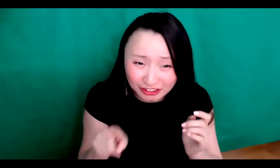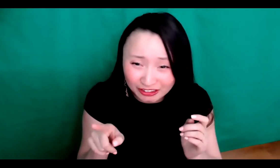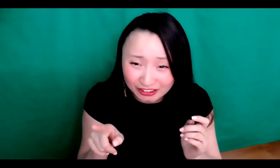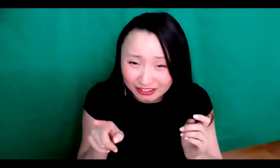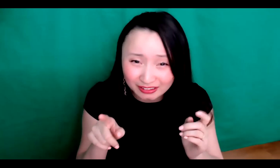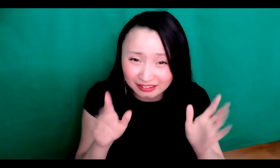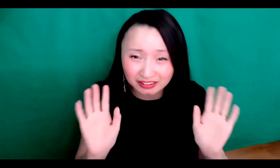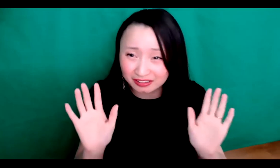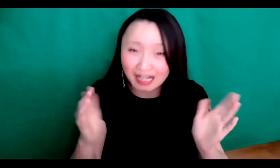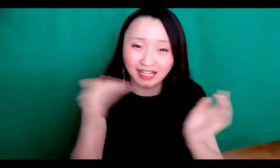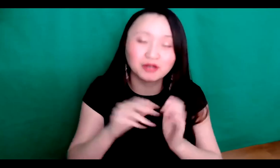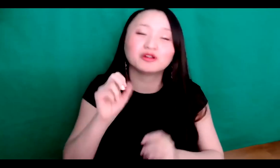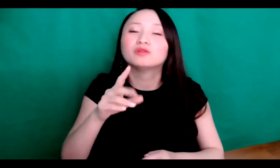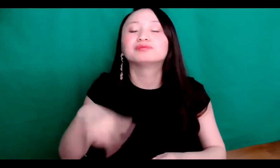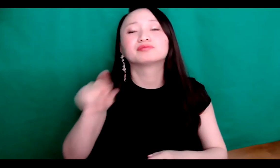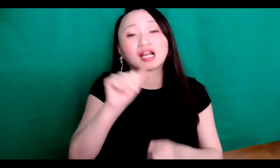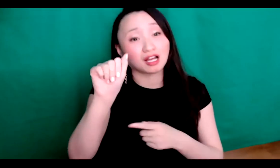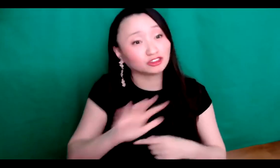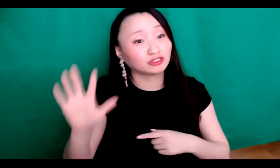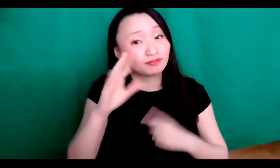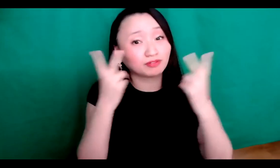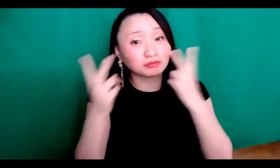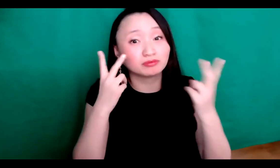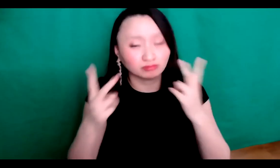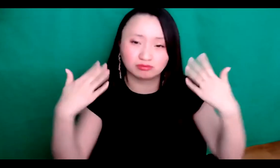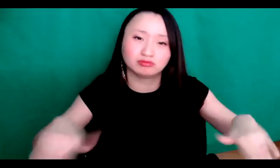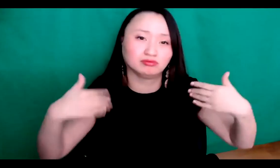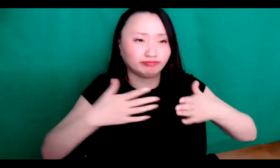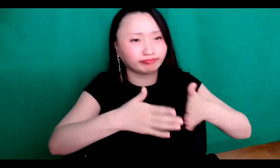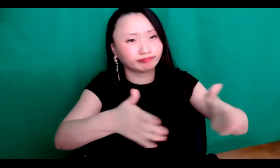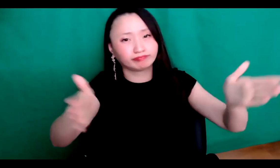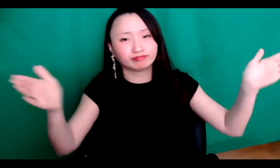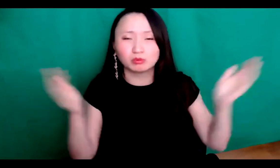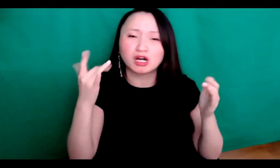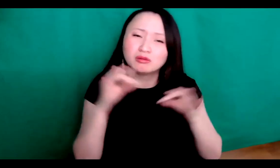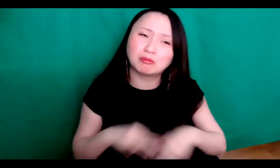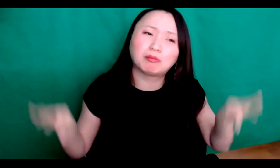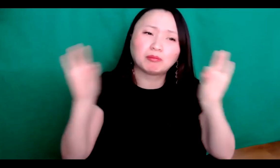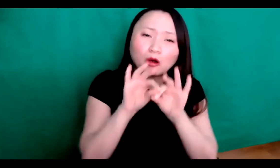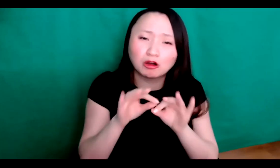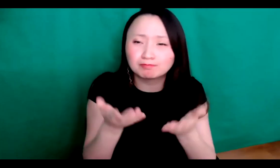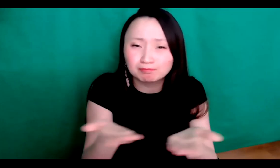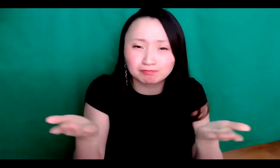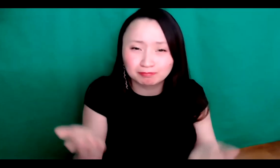And so, Would you like me to repeat the question. Okay, so, you know, Asian visibility, you